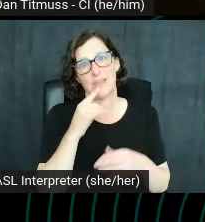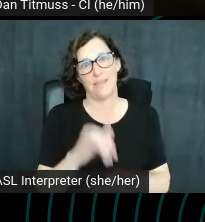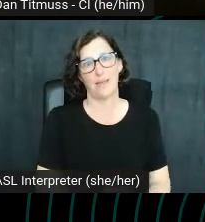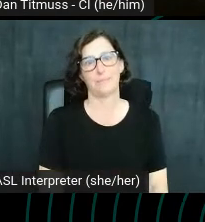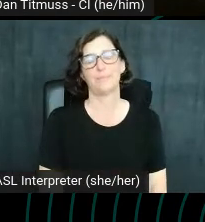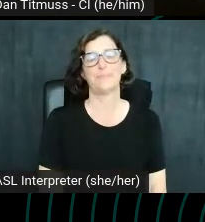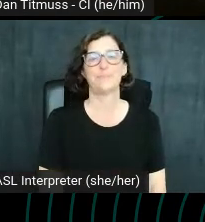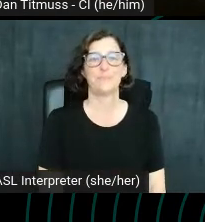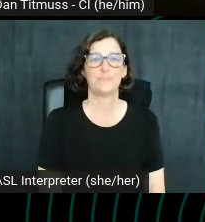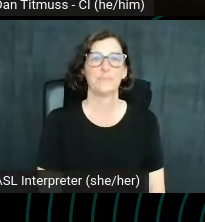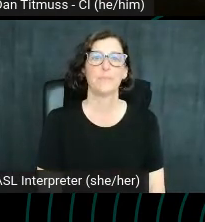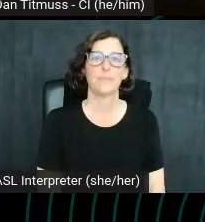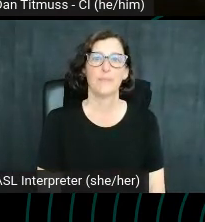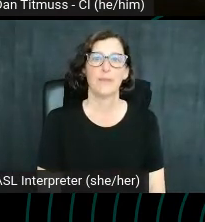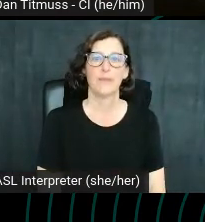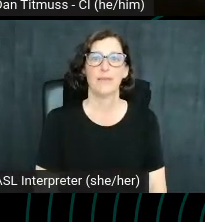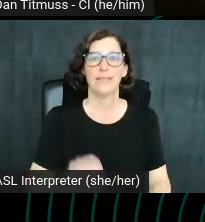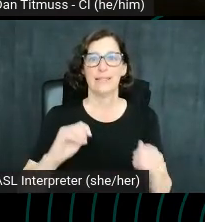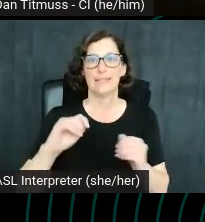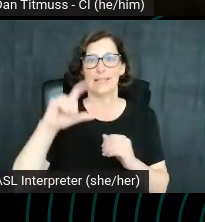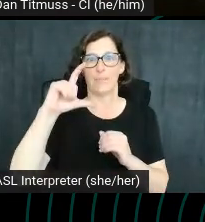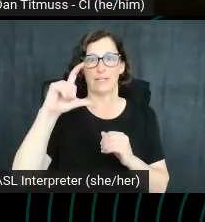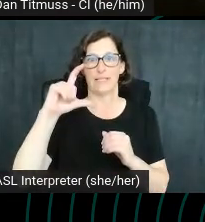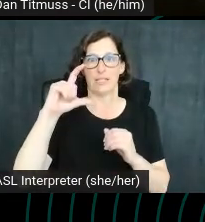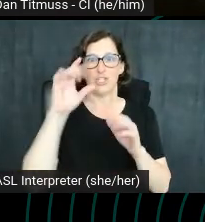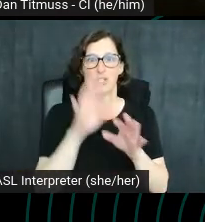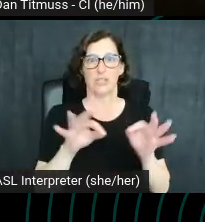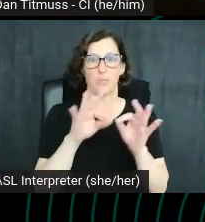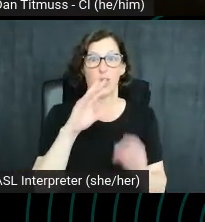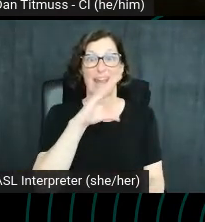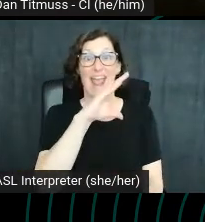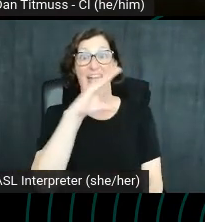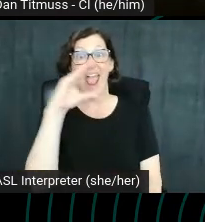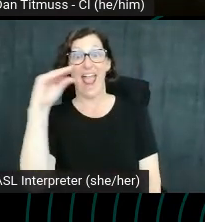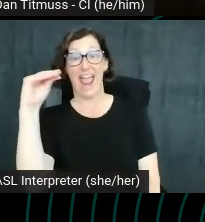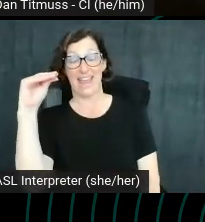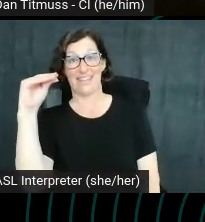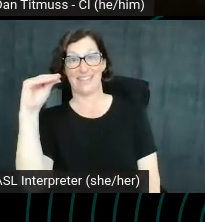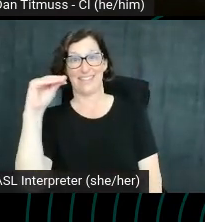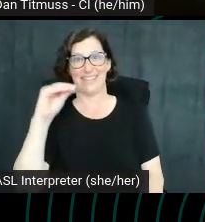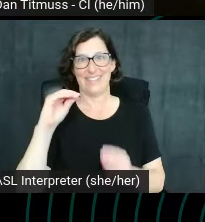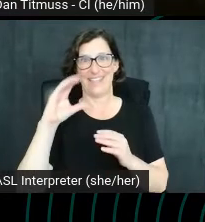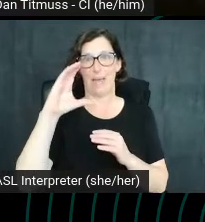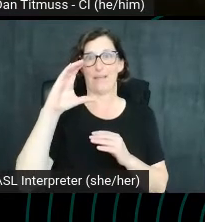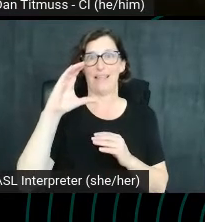Catalyzation here is really important, right? The and is capitalized. Again with YouTube